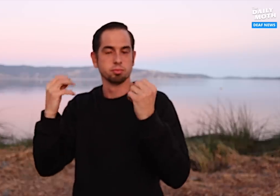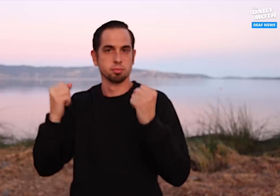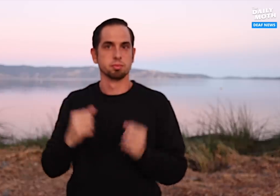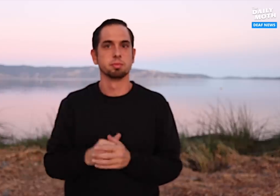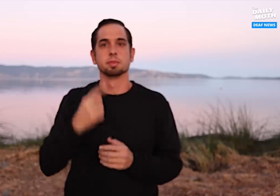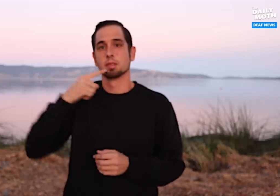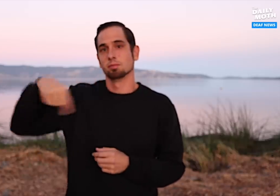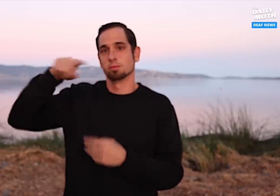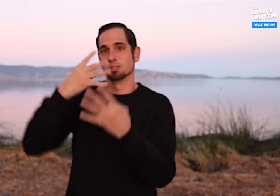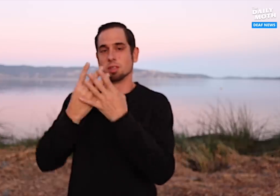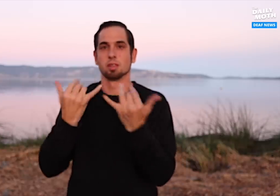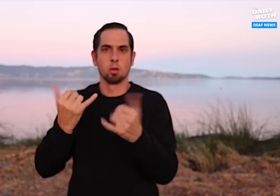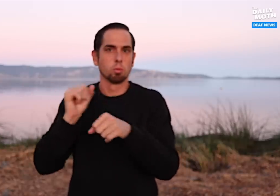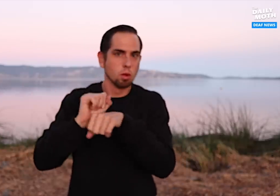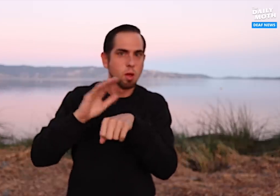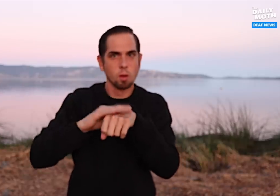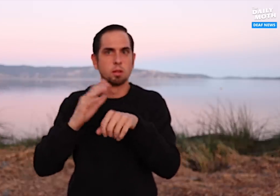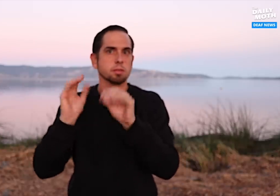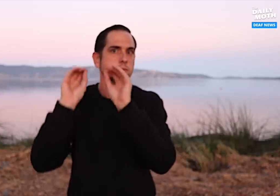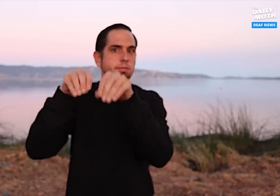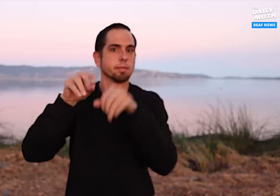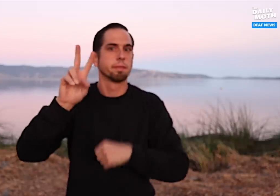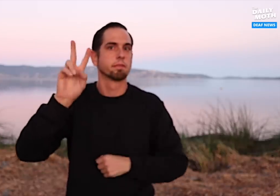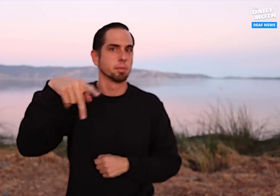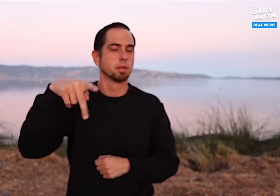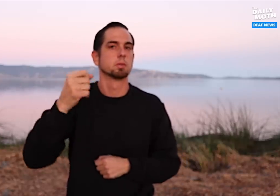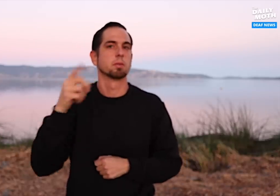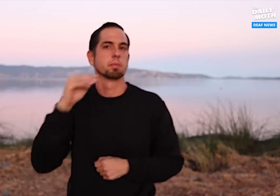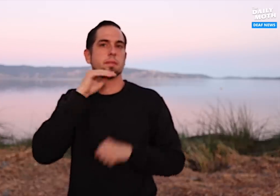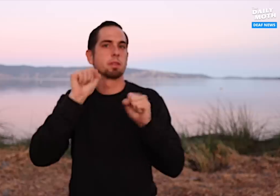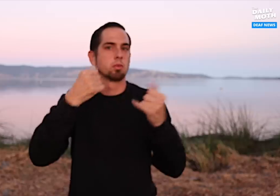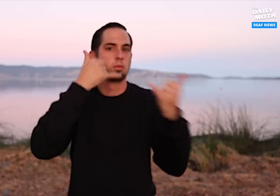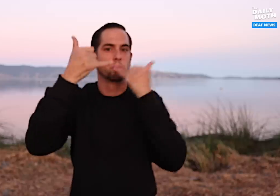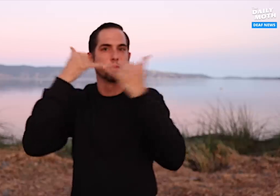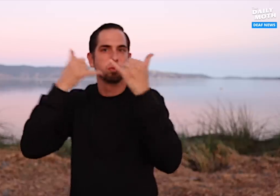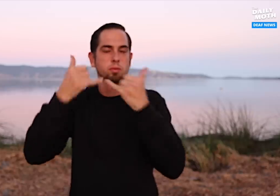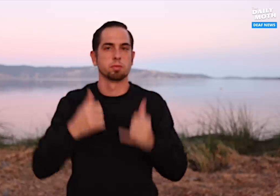They are working on getting a VP installed there so he can make calls.